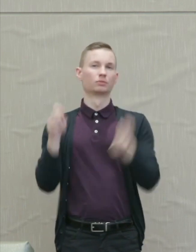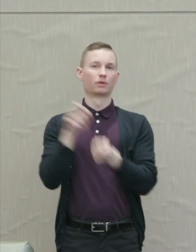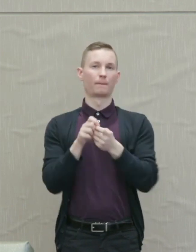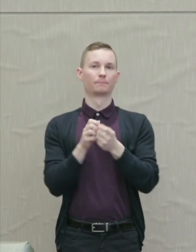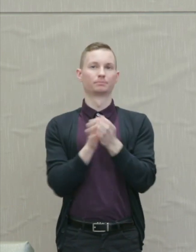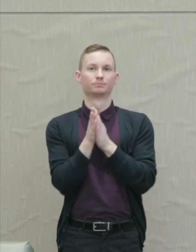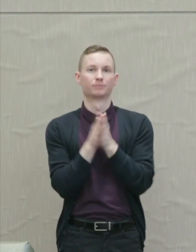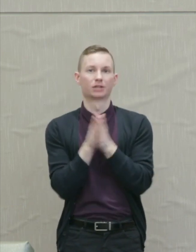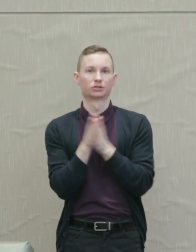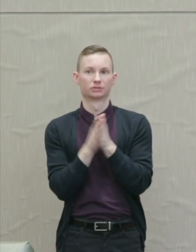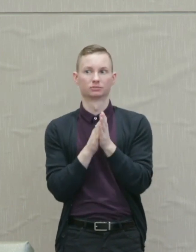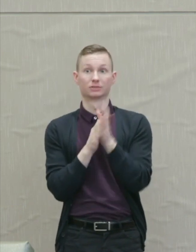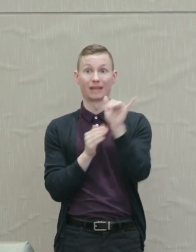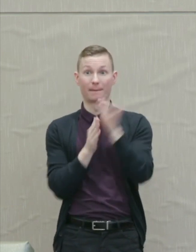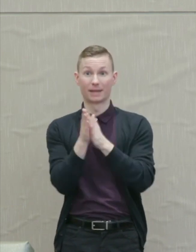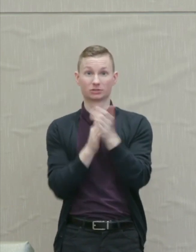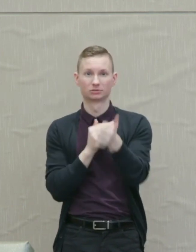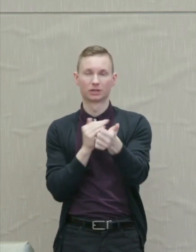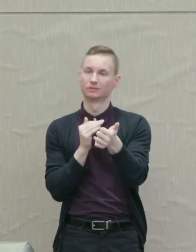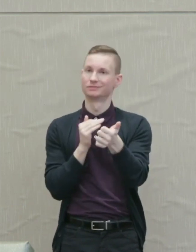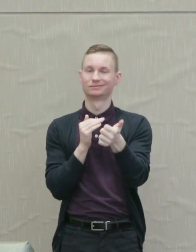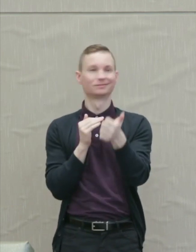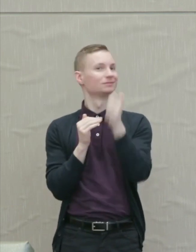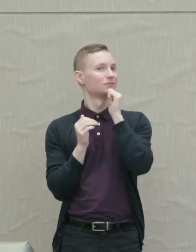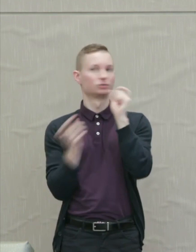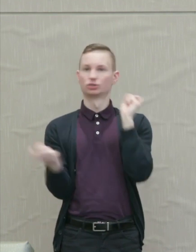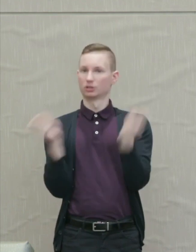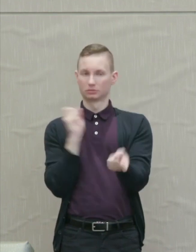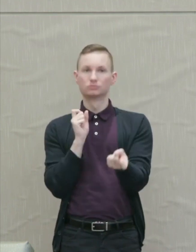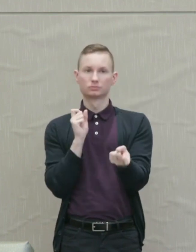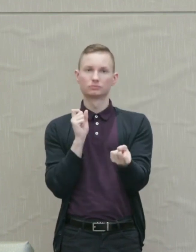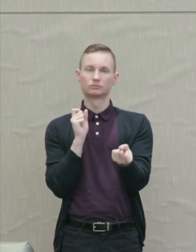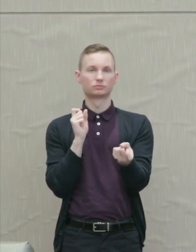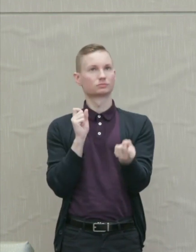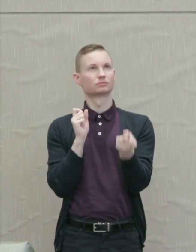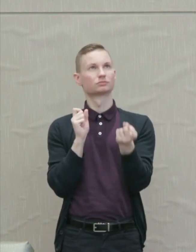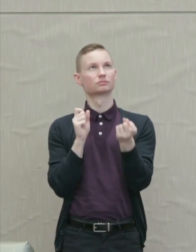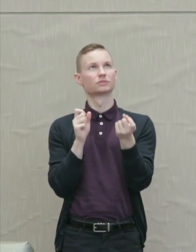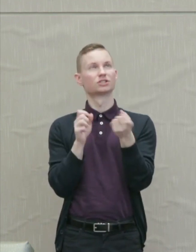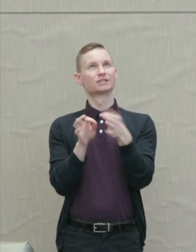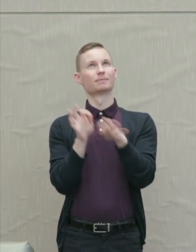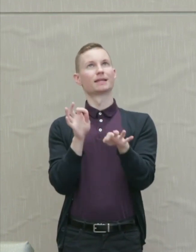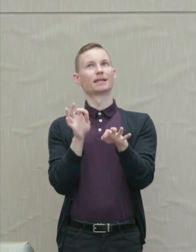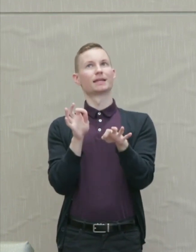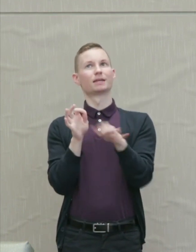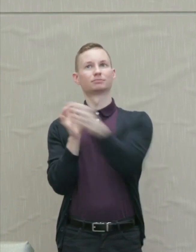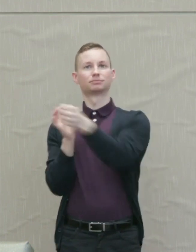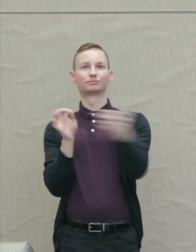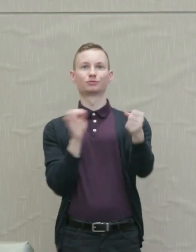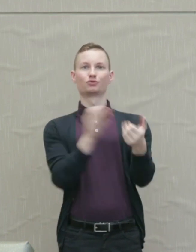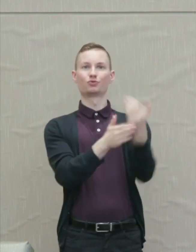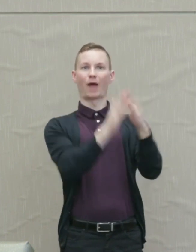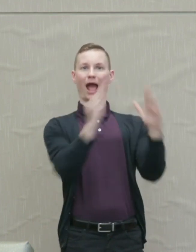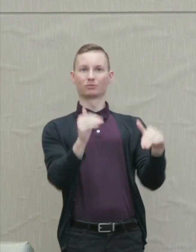These passions themselves remain unchanged. They simply have a new house built around them.